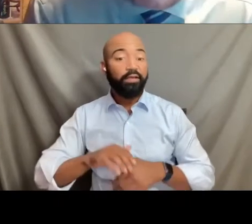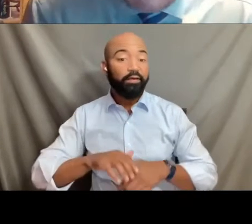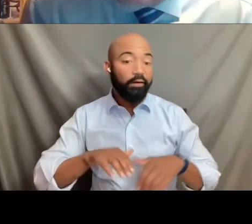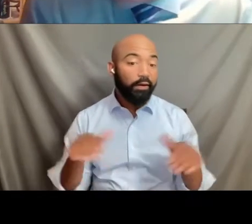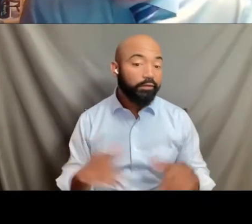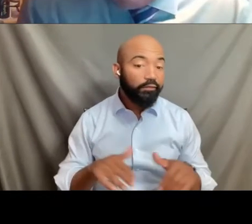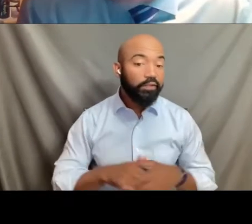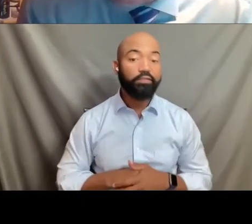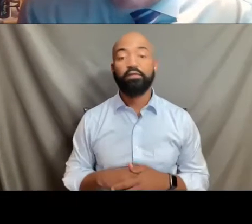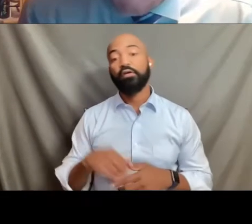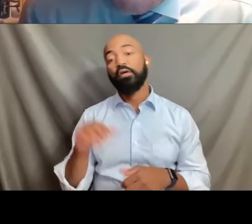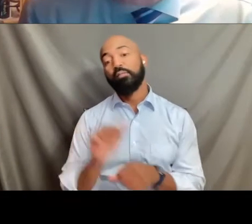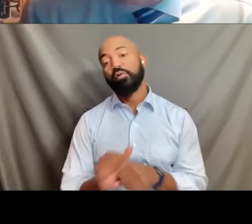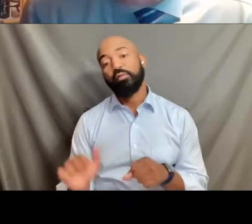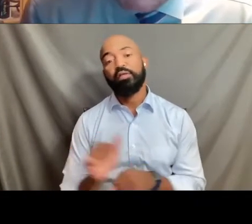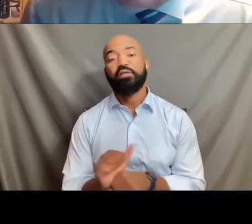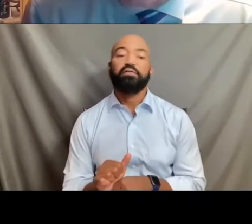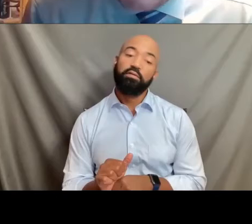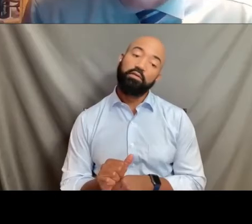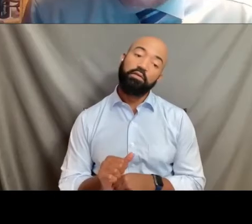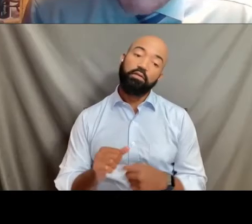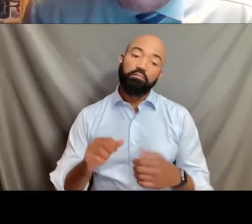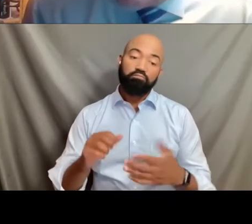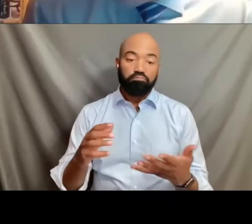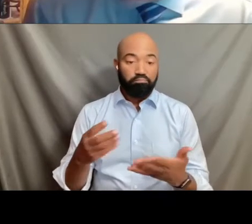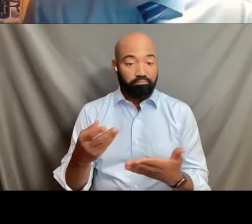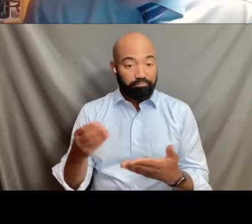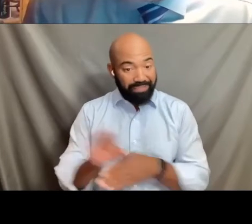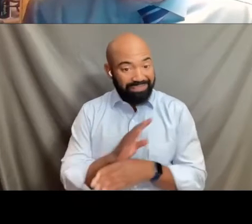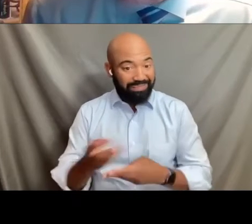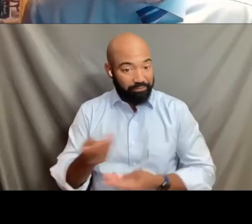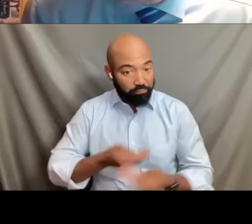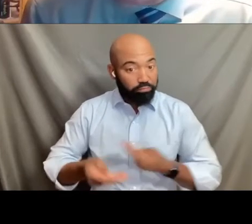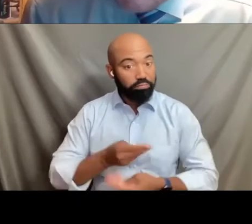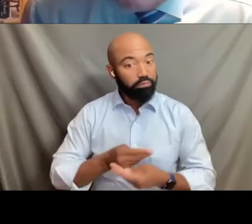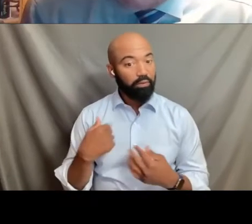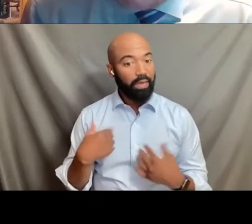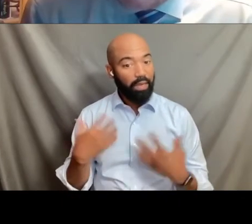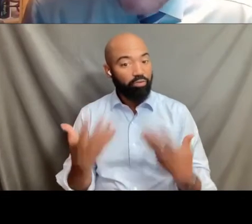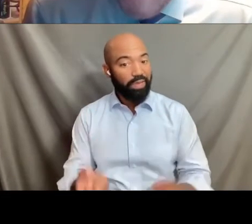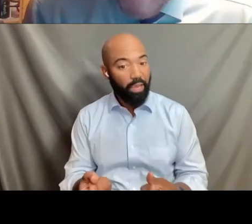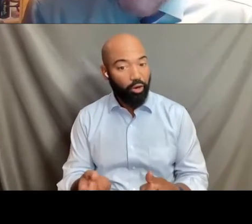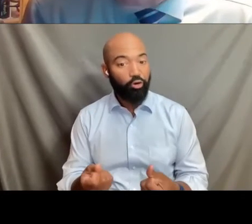and education in the arts, all those kinds of things. Supreme Court's now gonna be wrestling with that issue.